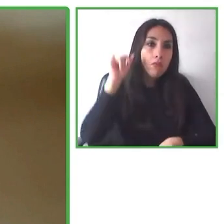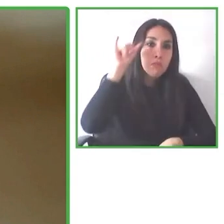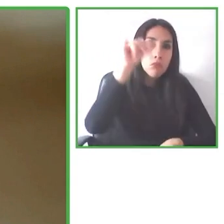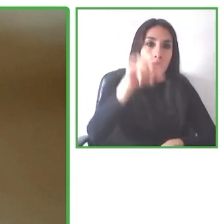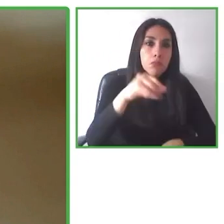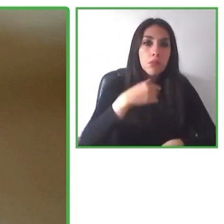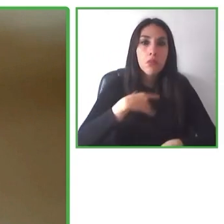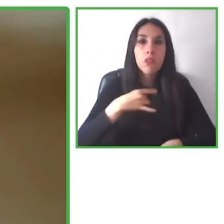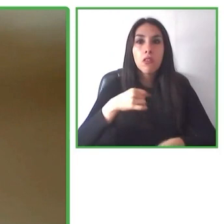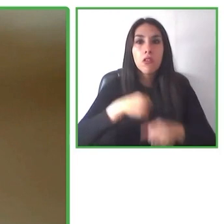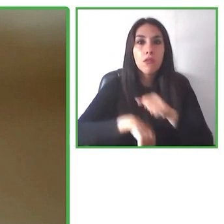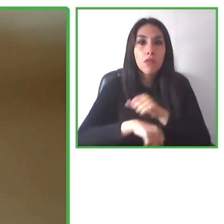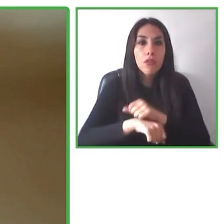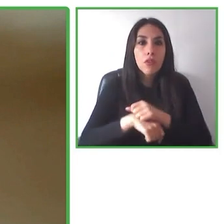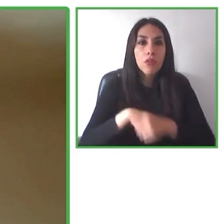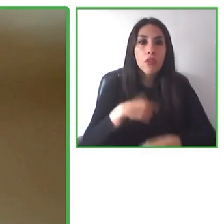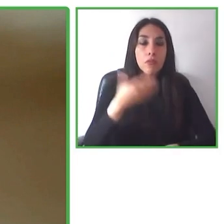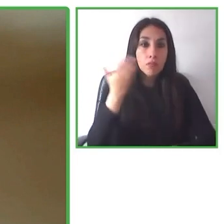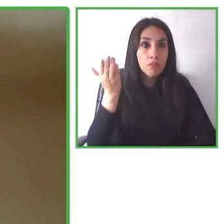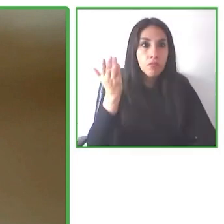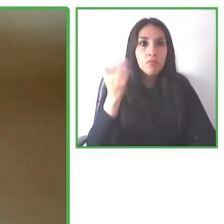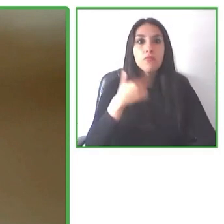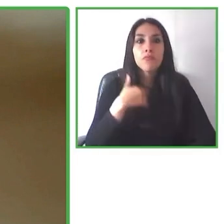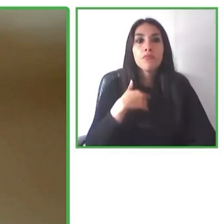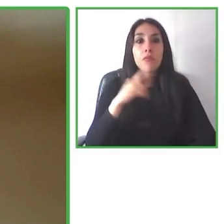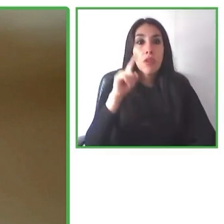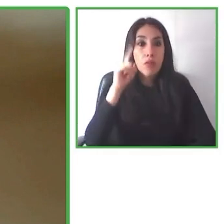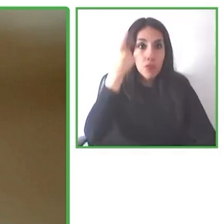He started with Wheel the World a couple of years ago